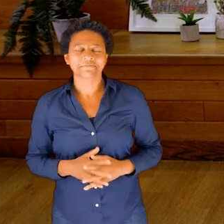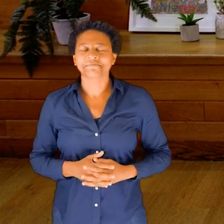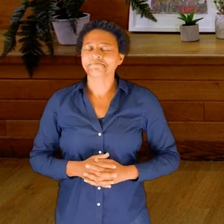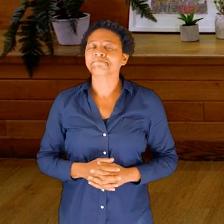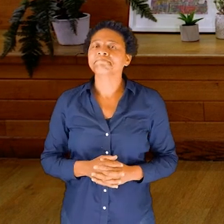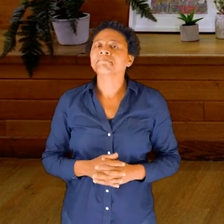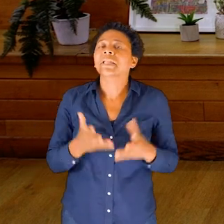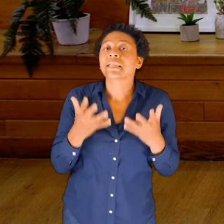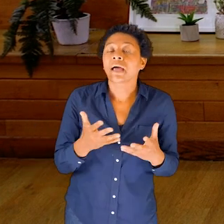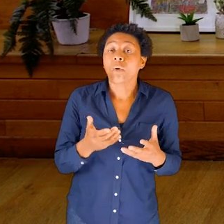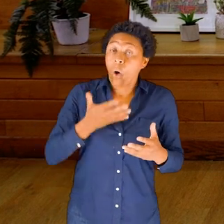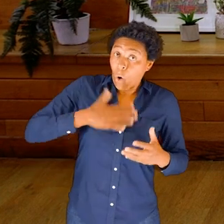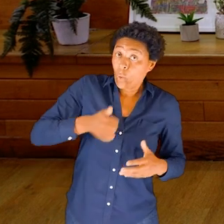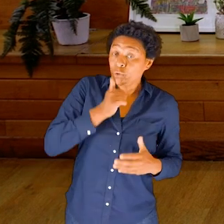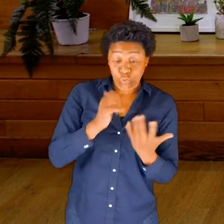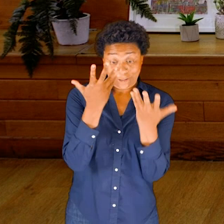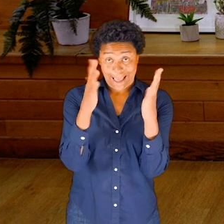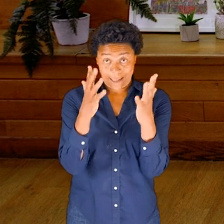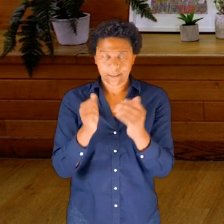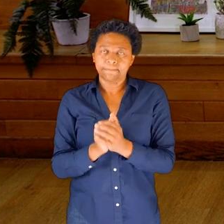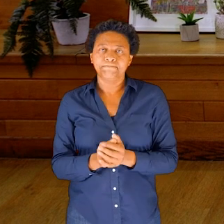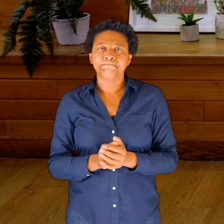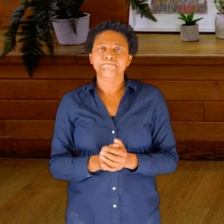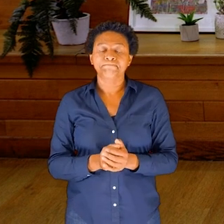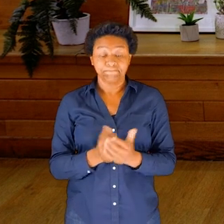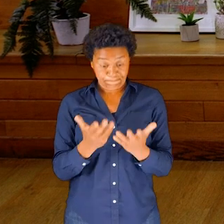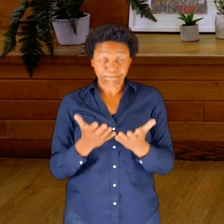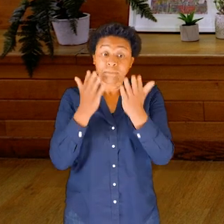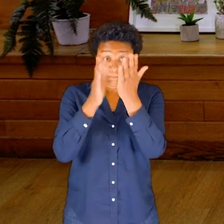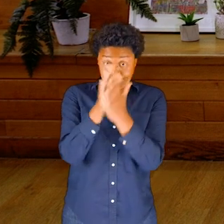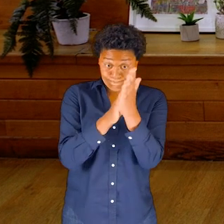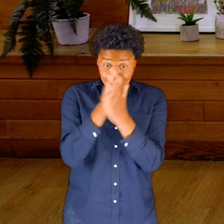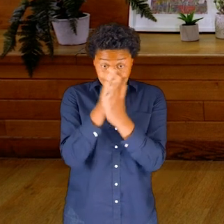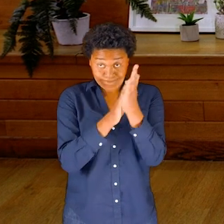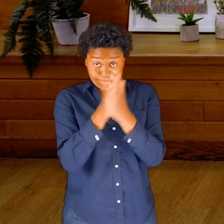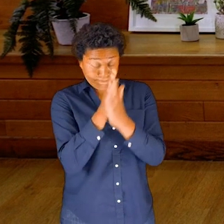Let’s take our hands, rub them together. Try to create a bit of heat between your hands.